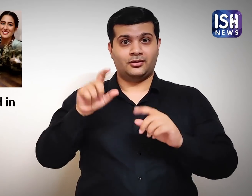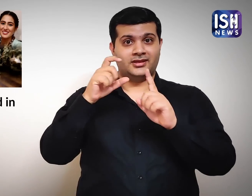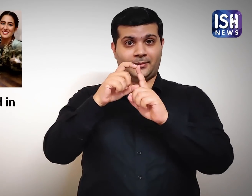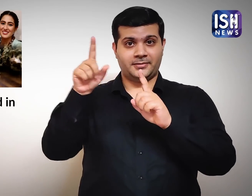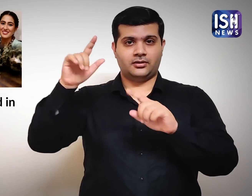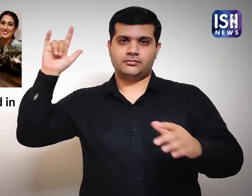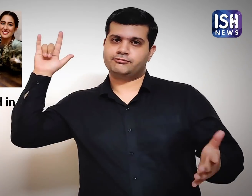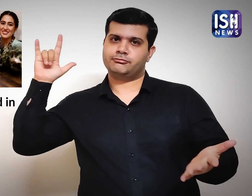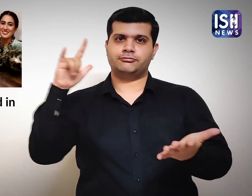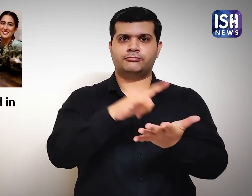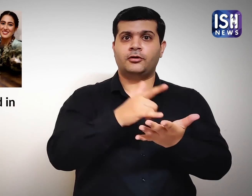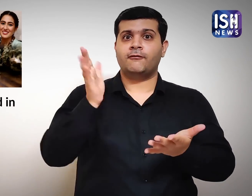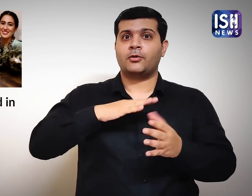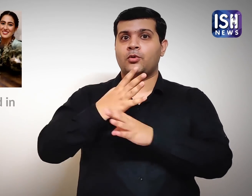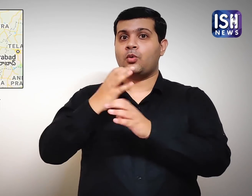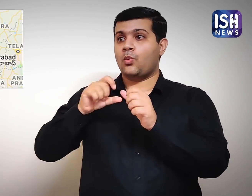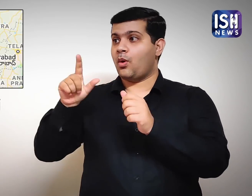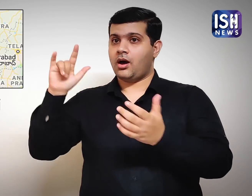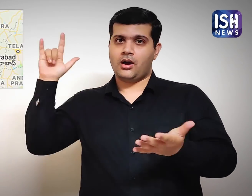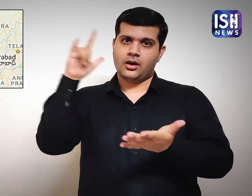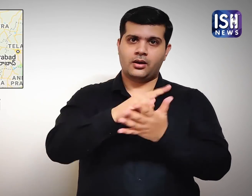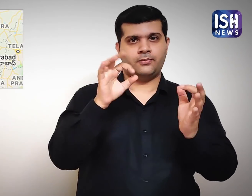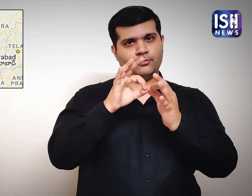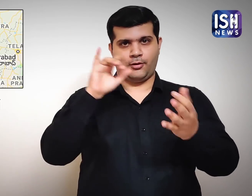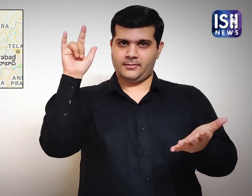Deepika Padukone landed in Mumbai from Goa.